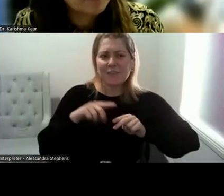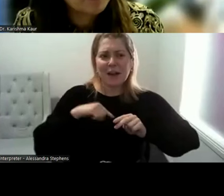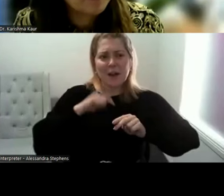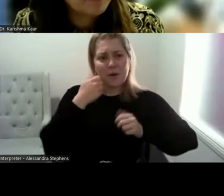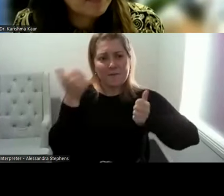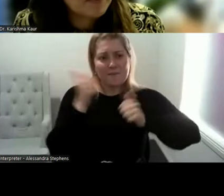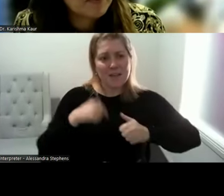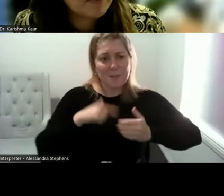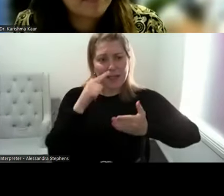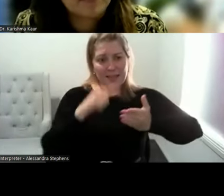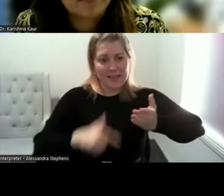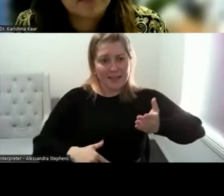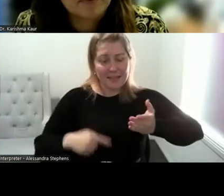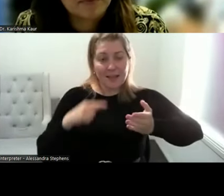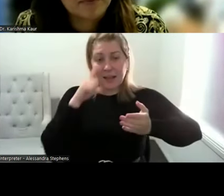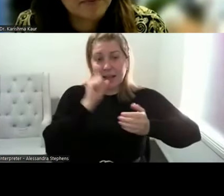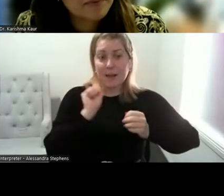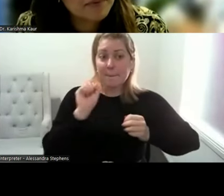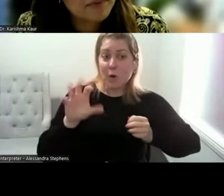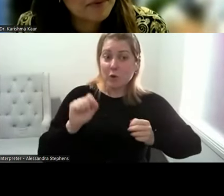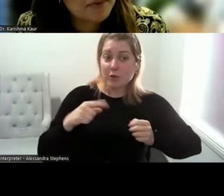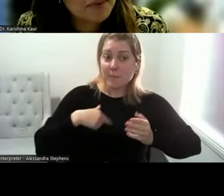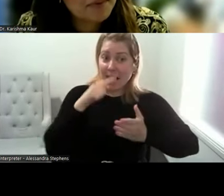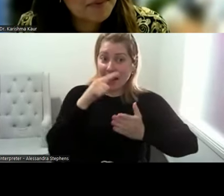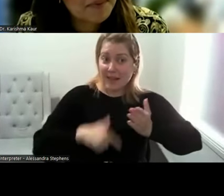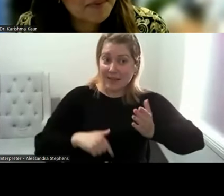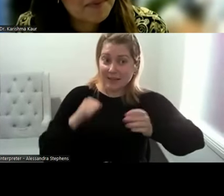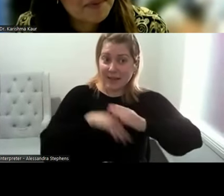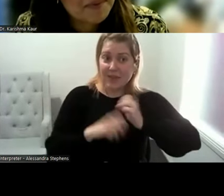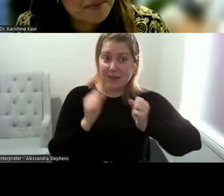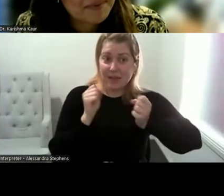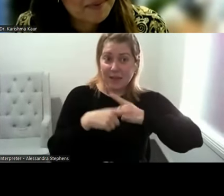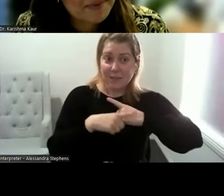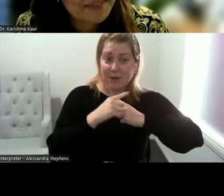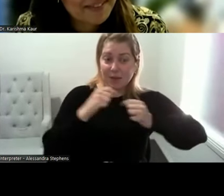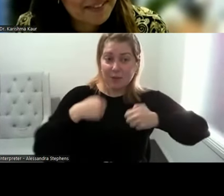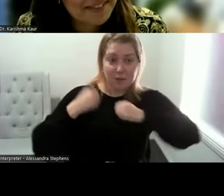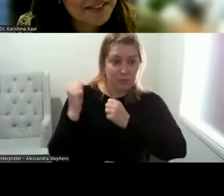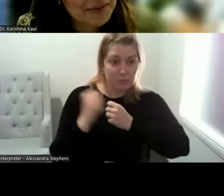I can post my list up in the in the final email that we send out to everyone so don't worry.